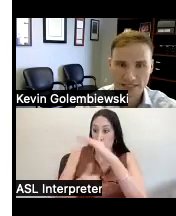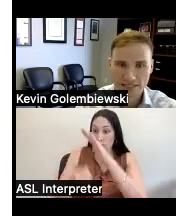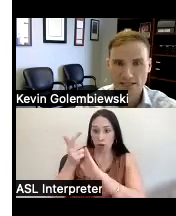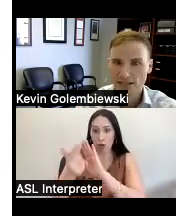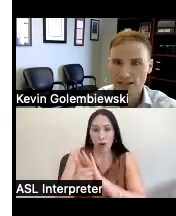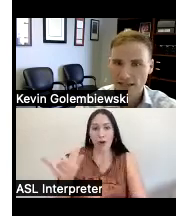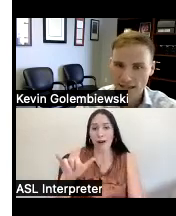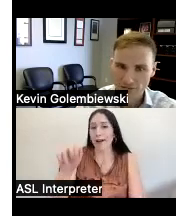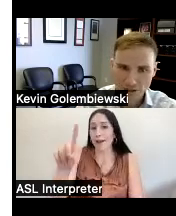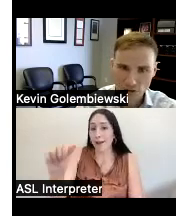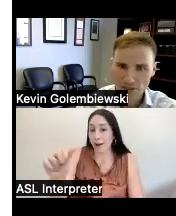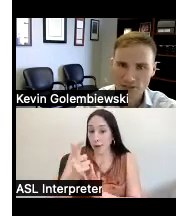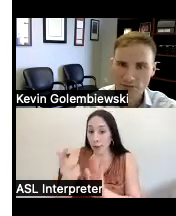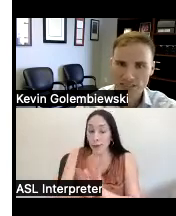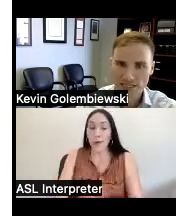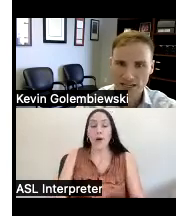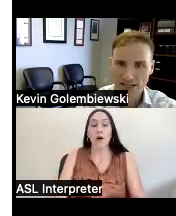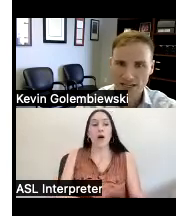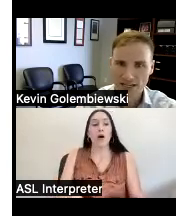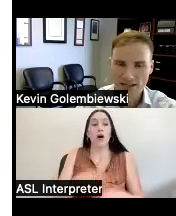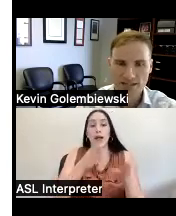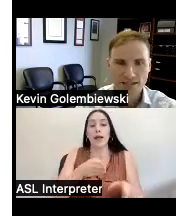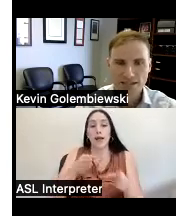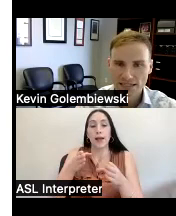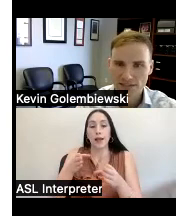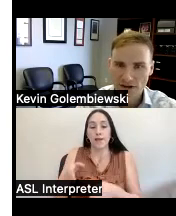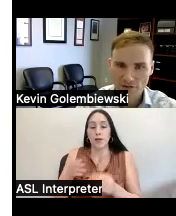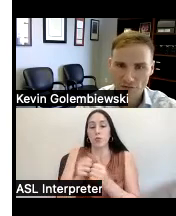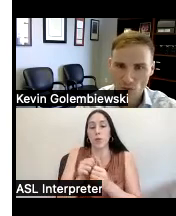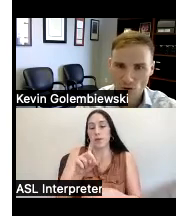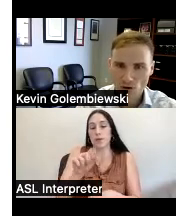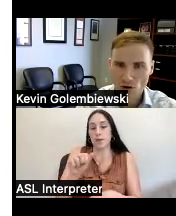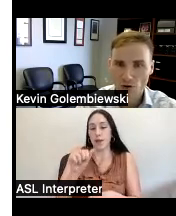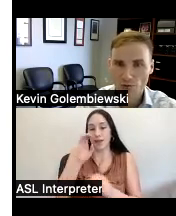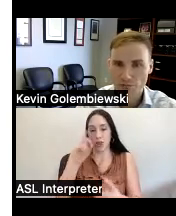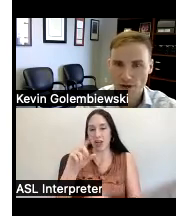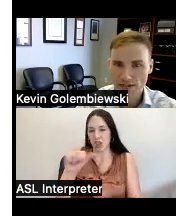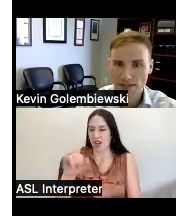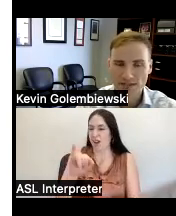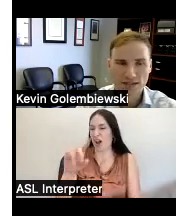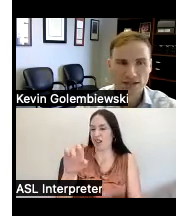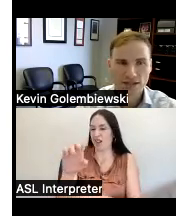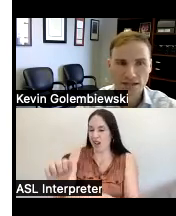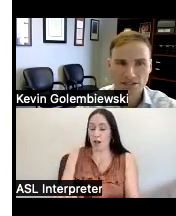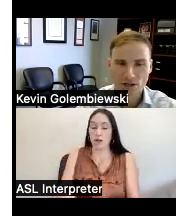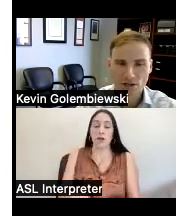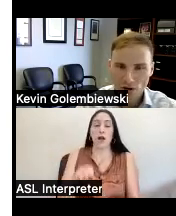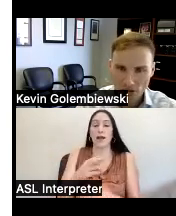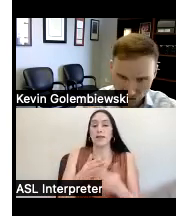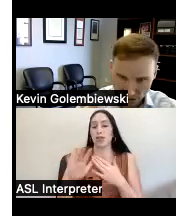Act individuals with disabilities Education Act Section 504 are respected and so you'll